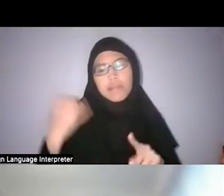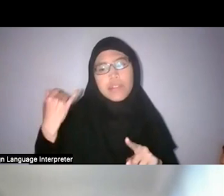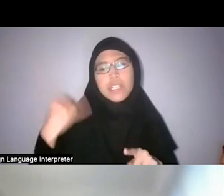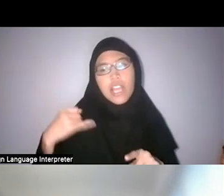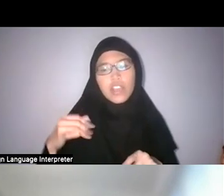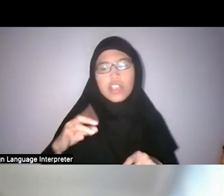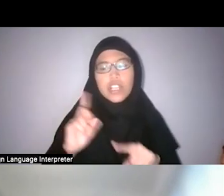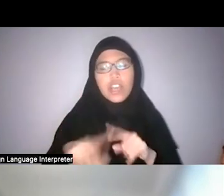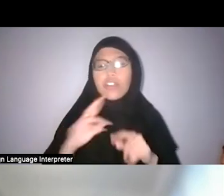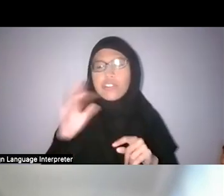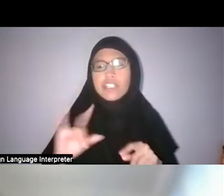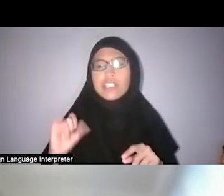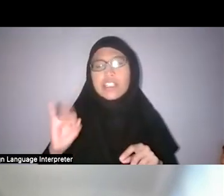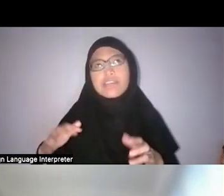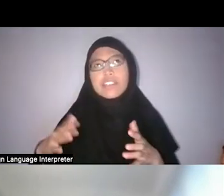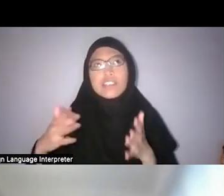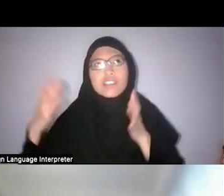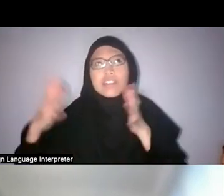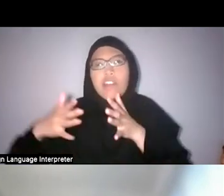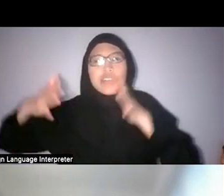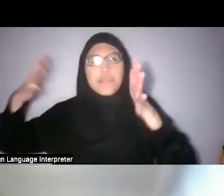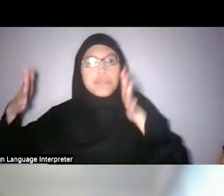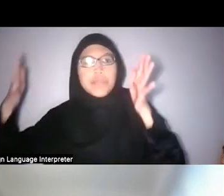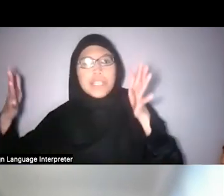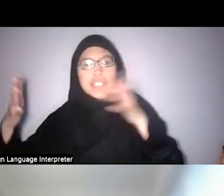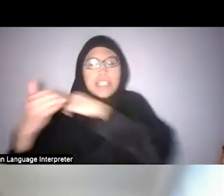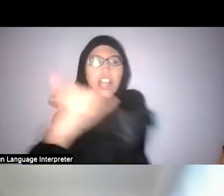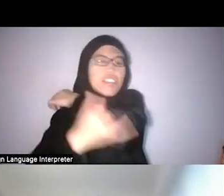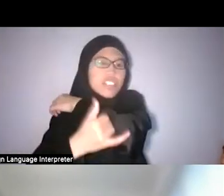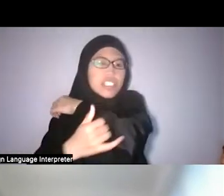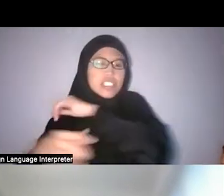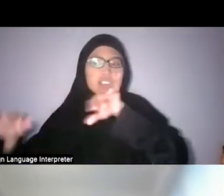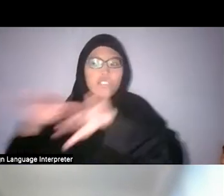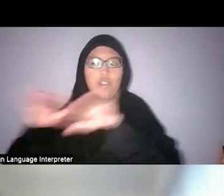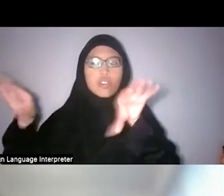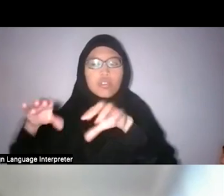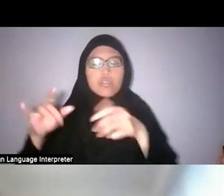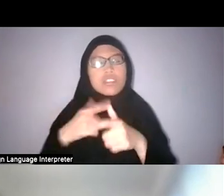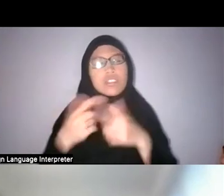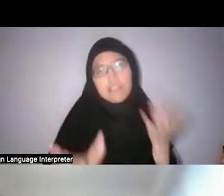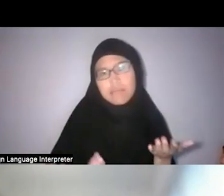if the bigger countries out there don’t do it. Faris: If they don't pull their weight, yeah. Khairulddin: Eventually, yeah.